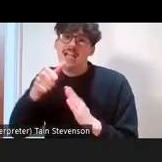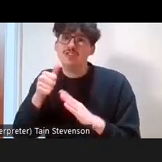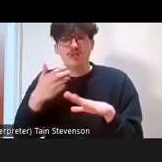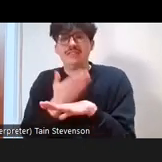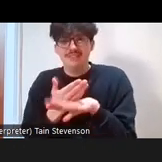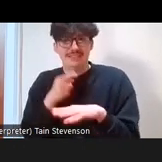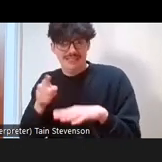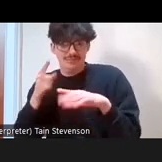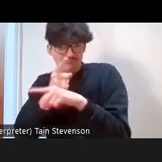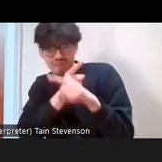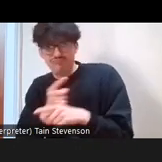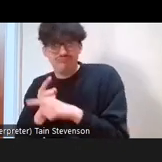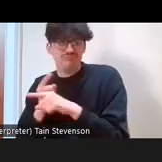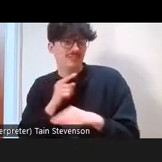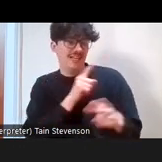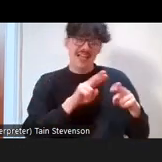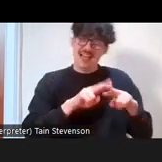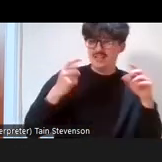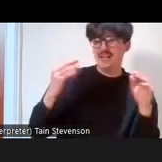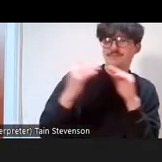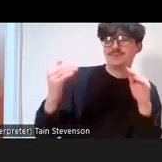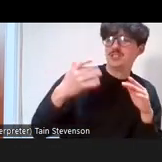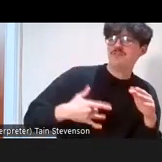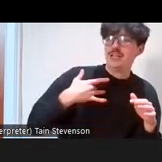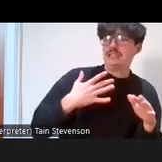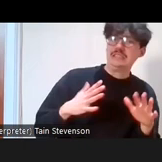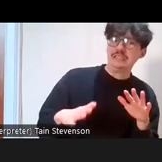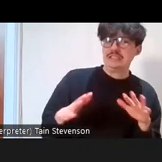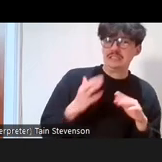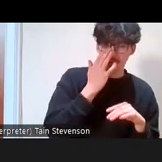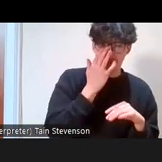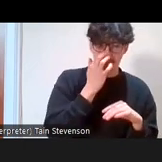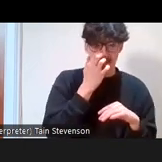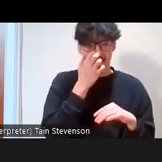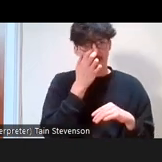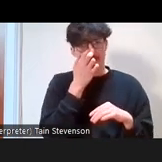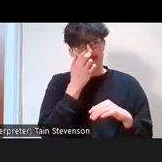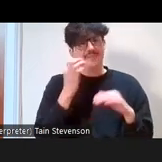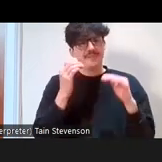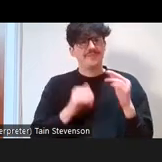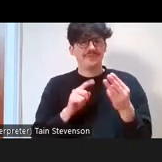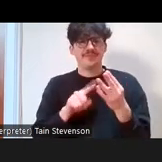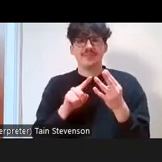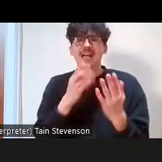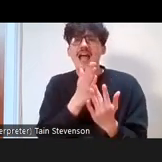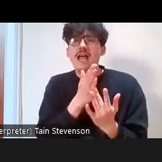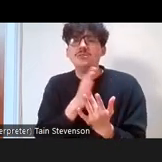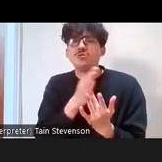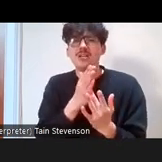so being an in-betweener, what we mean by this is kind of being someone that crosses lots of